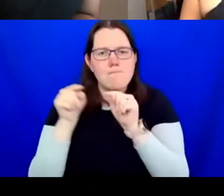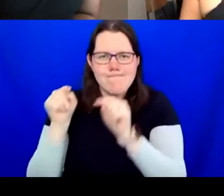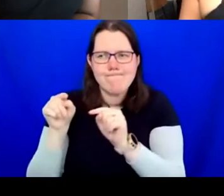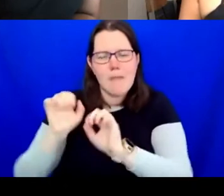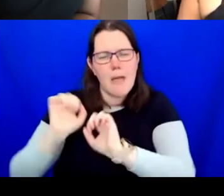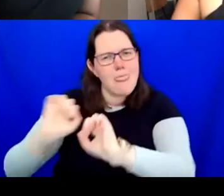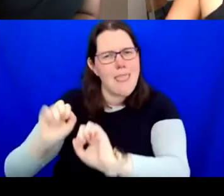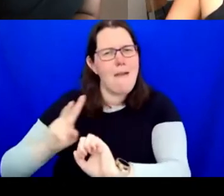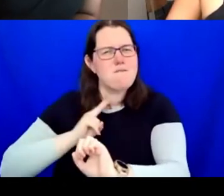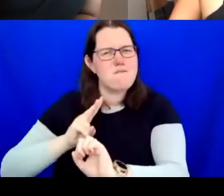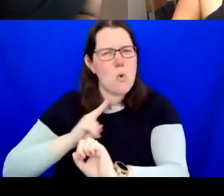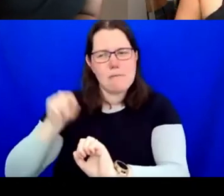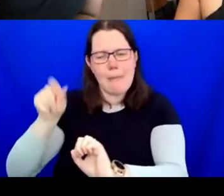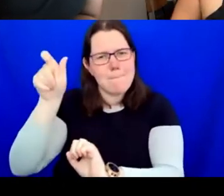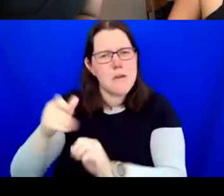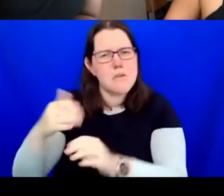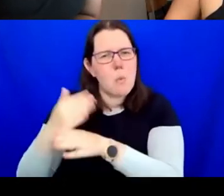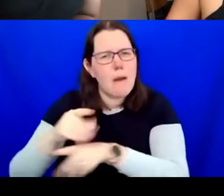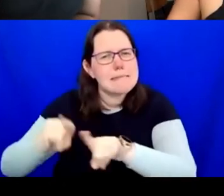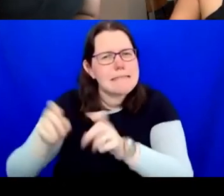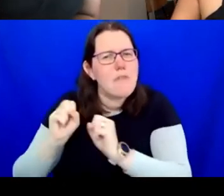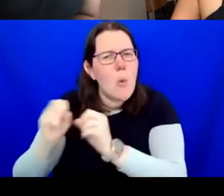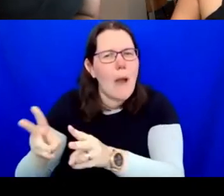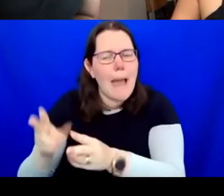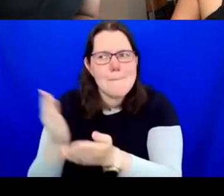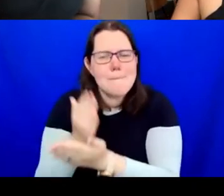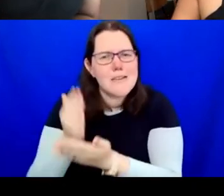that's one of the most difficult things. You can't just on a practical level have meeting